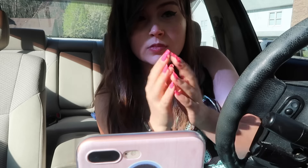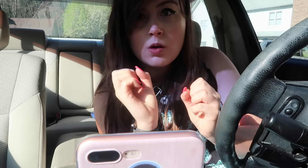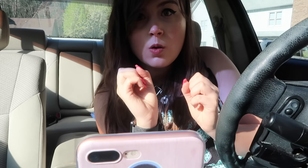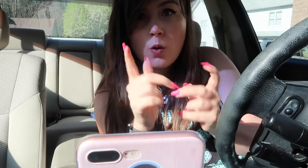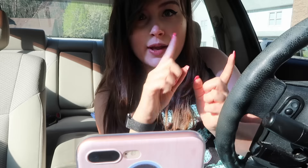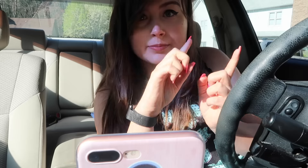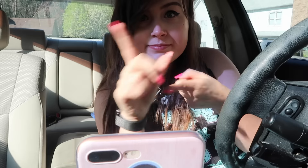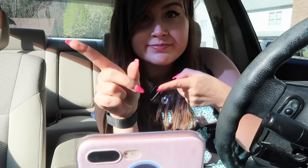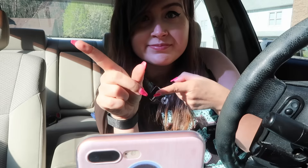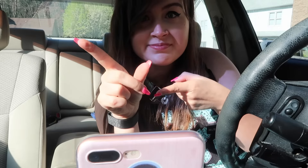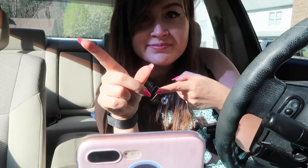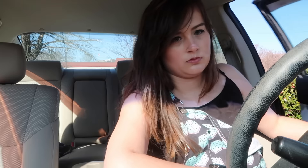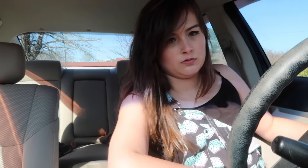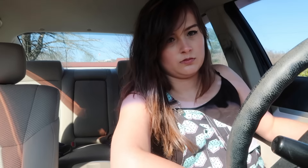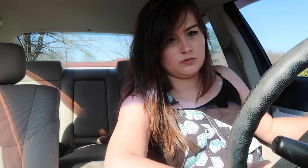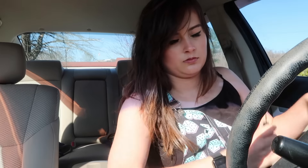Okay, let's go. [car door shuts]